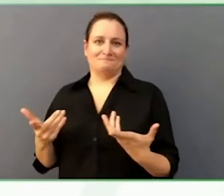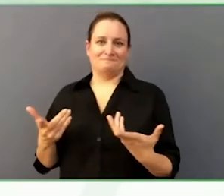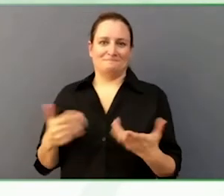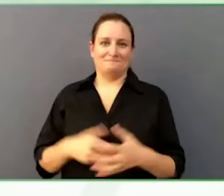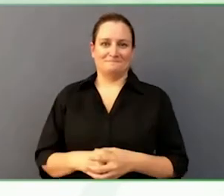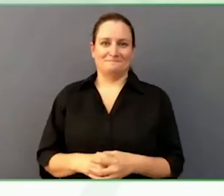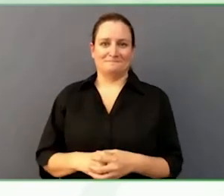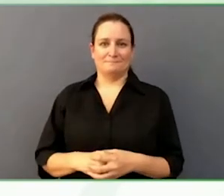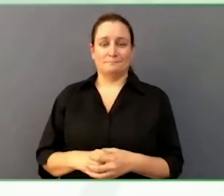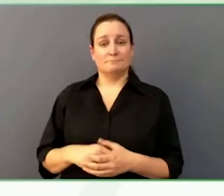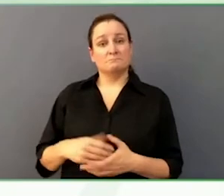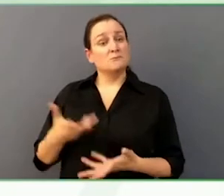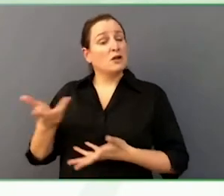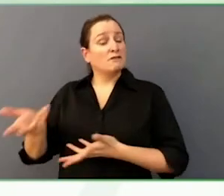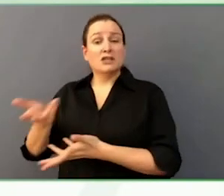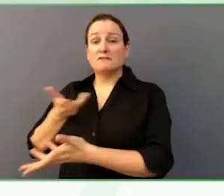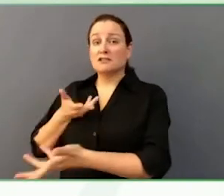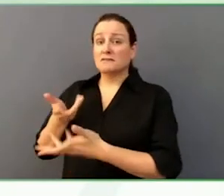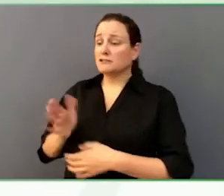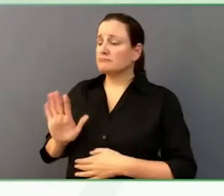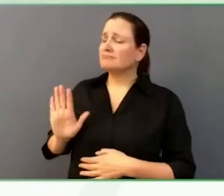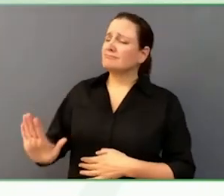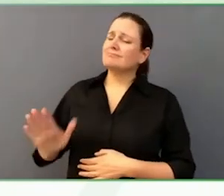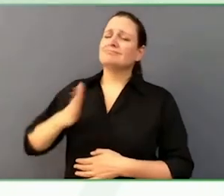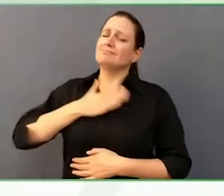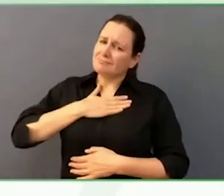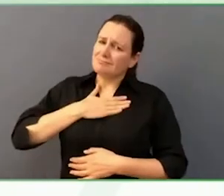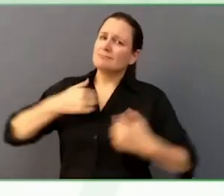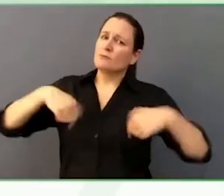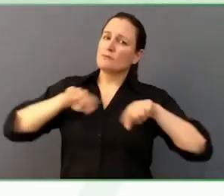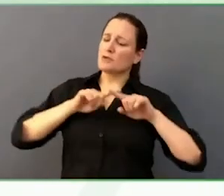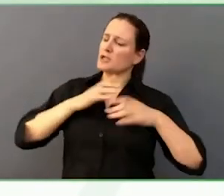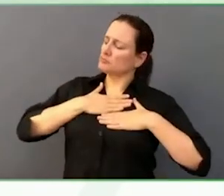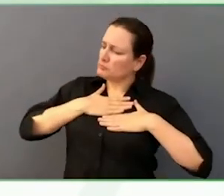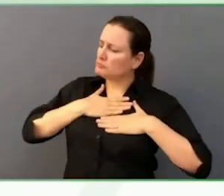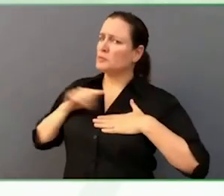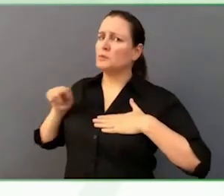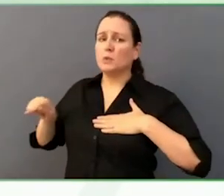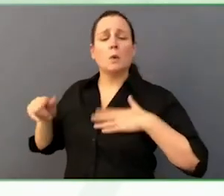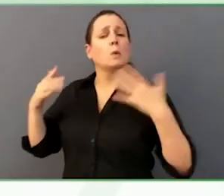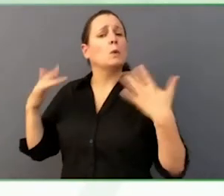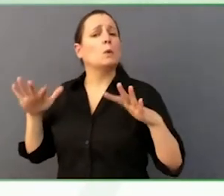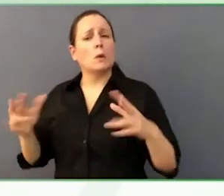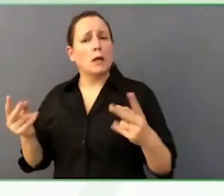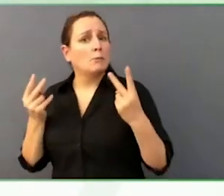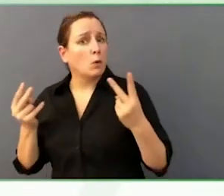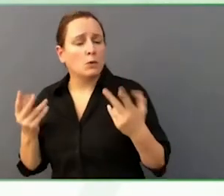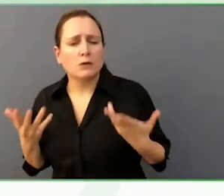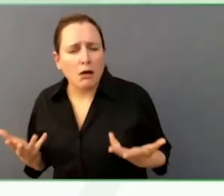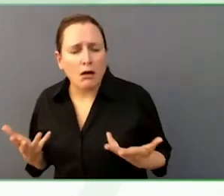And it is time to really come about and say, I love the fact that he is so inventive in the kitchen.